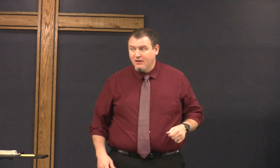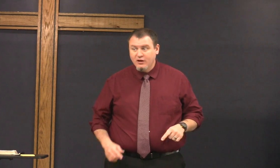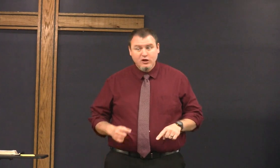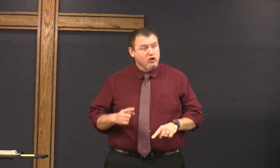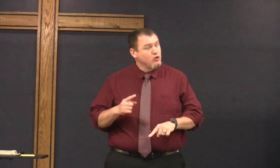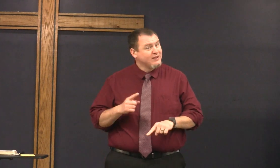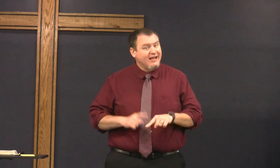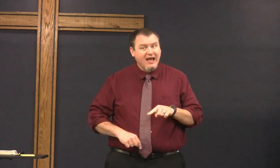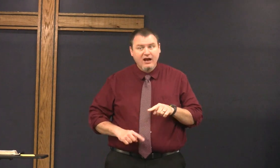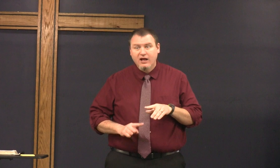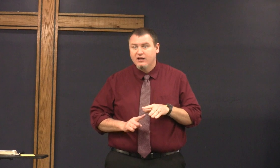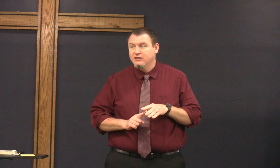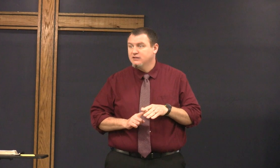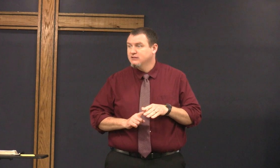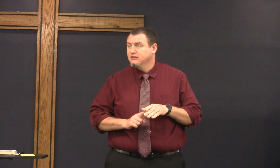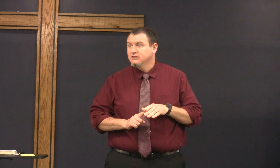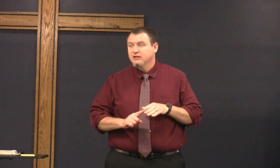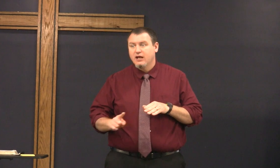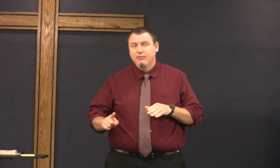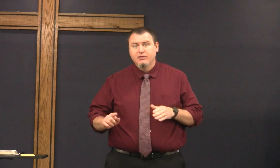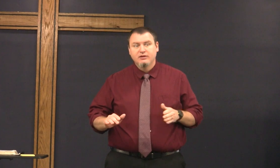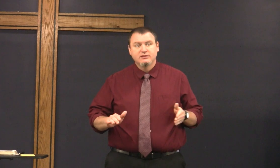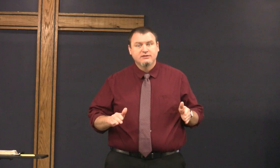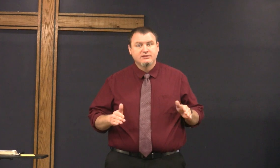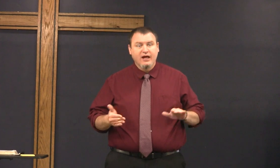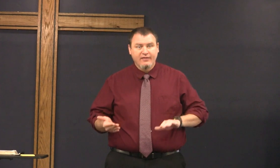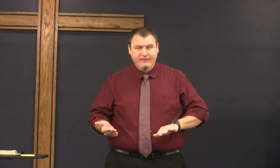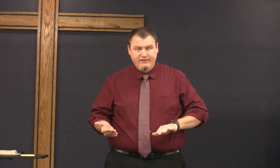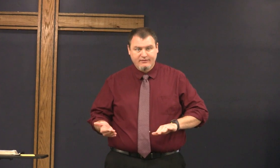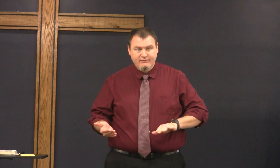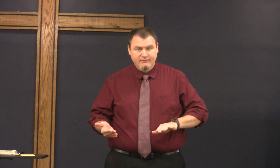you can't escape death